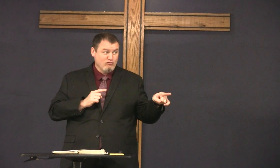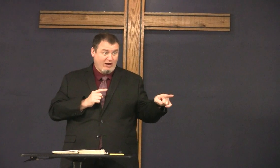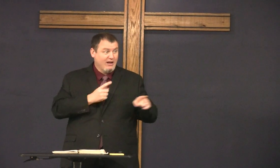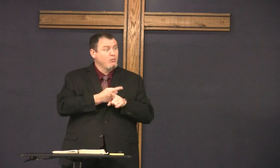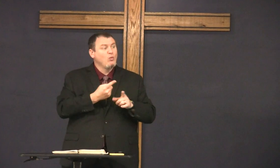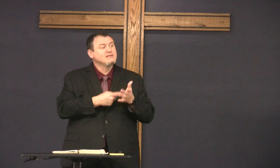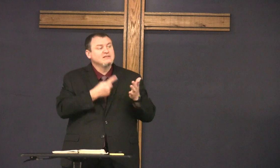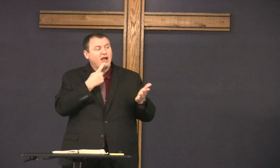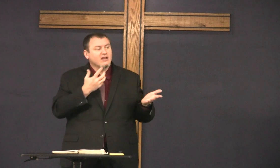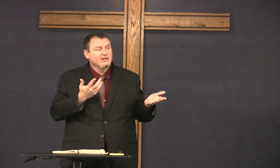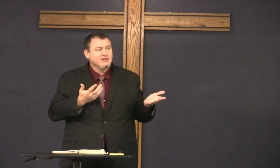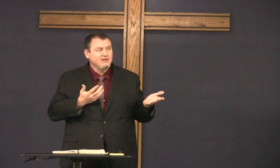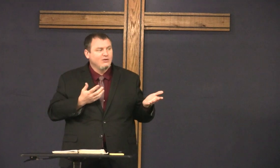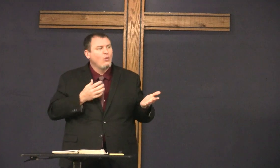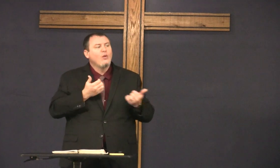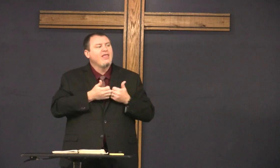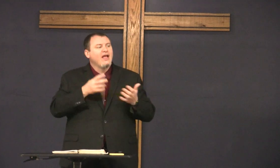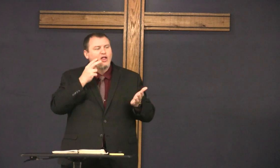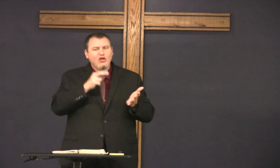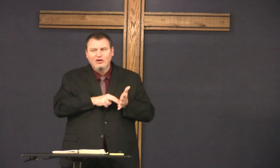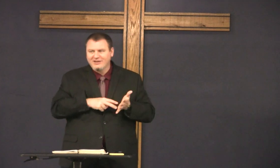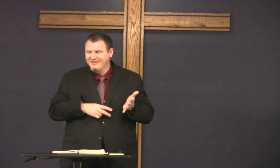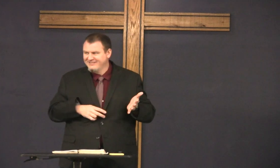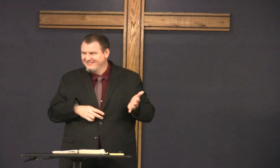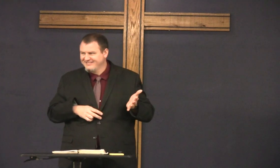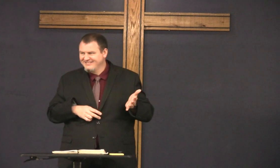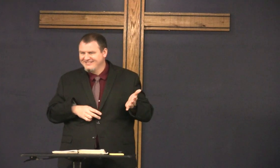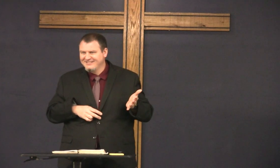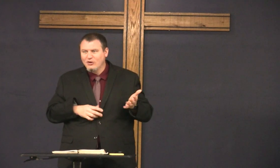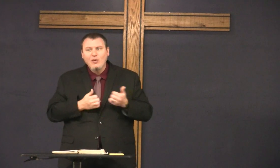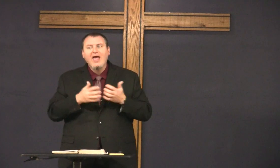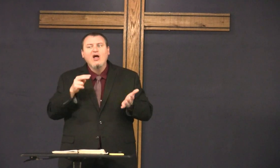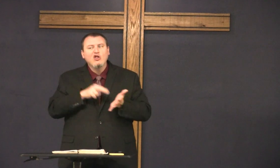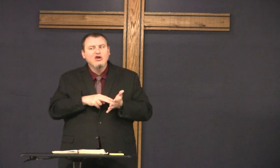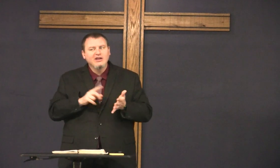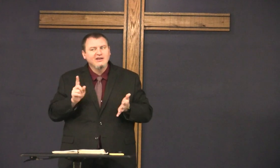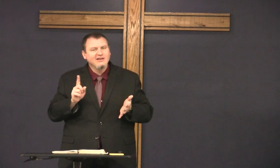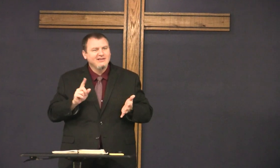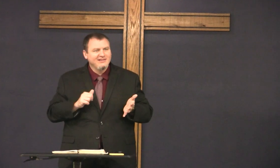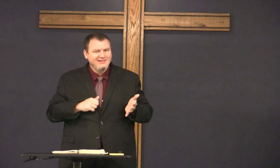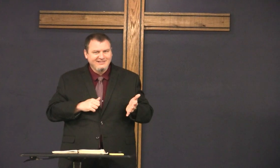verse Paul Chang used what did it say without looking without looking